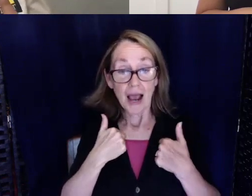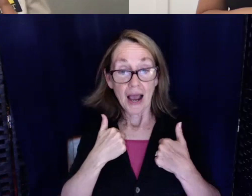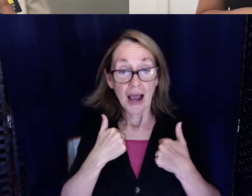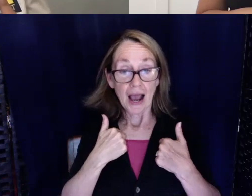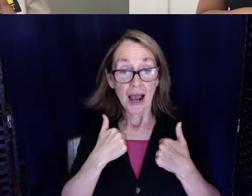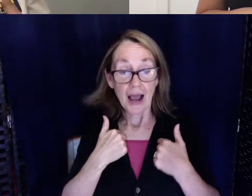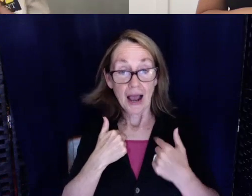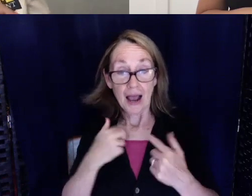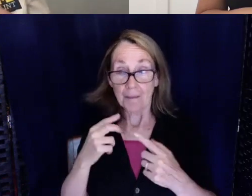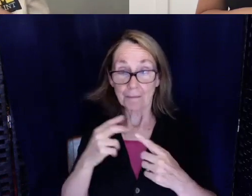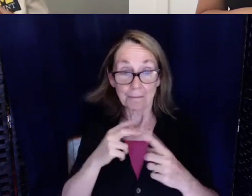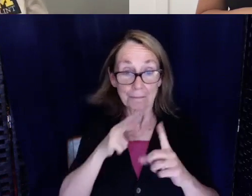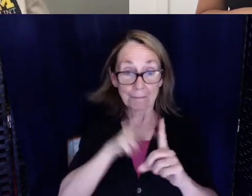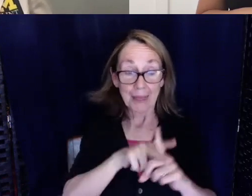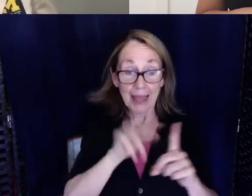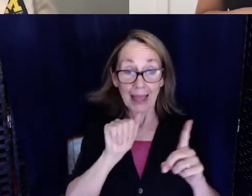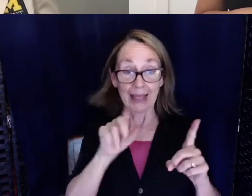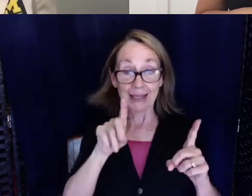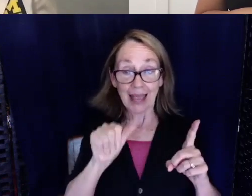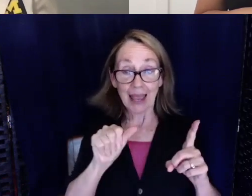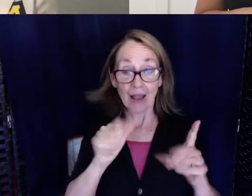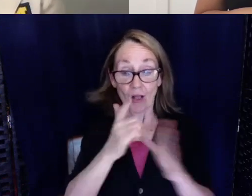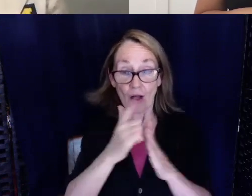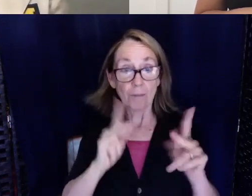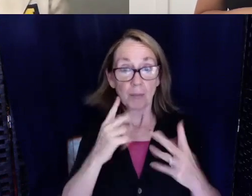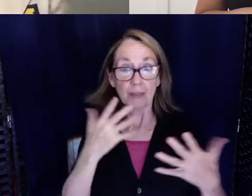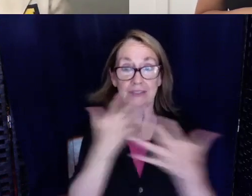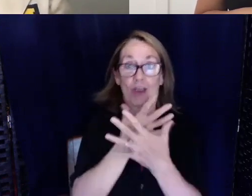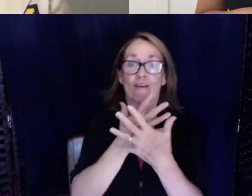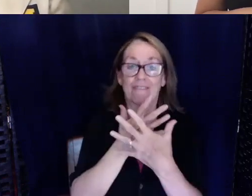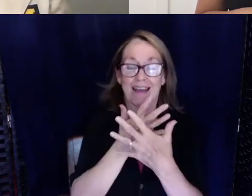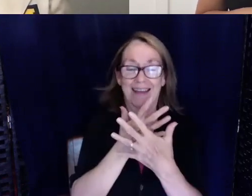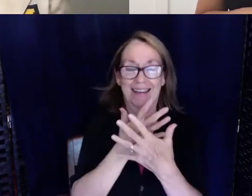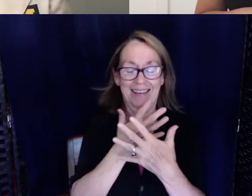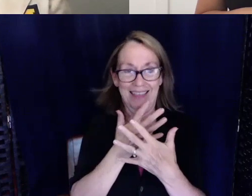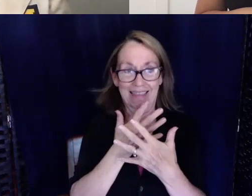people start to get terrified. They kind of